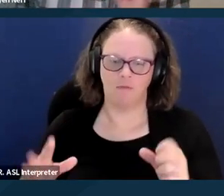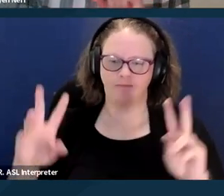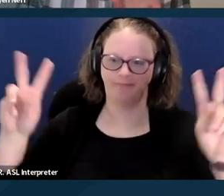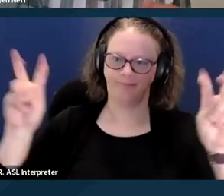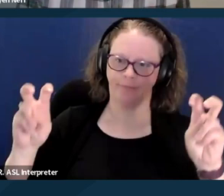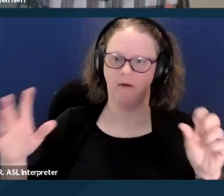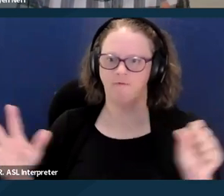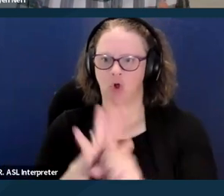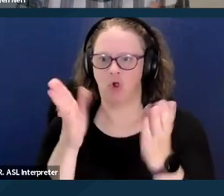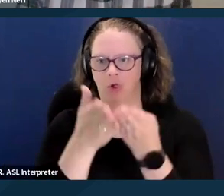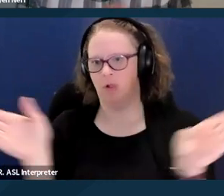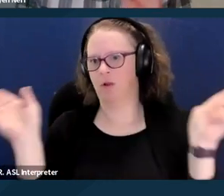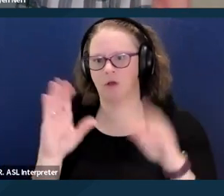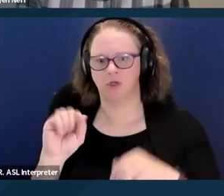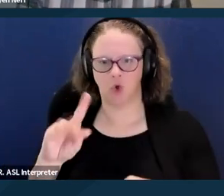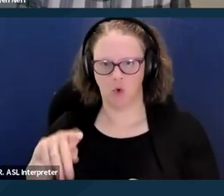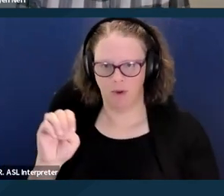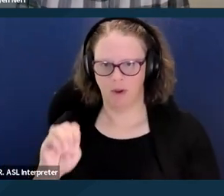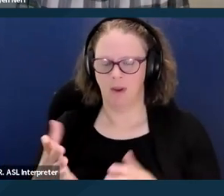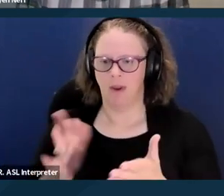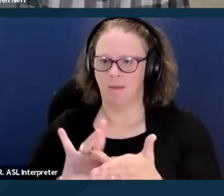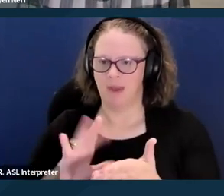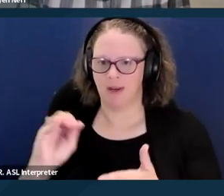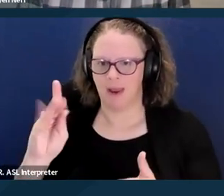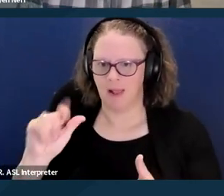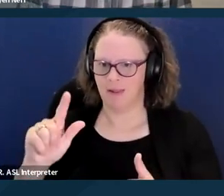institutional indeeming is a part of this, and what that basically means is that